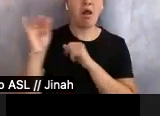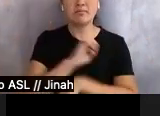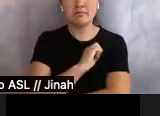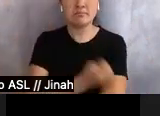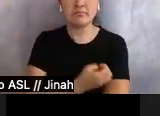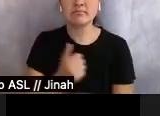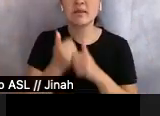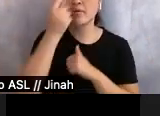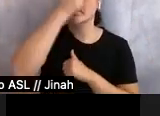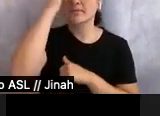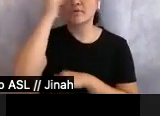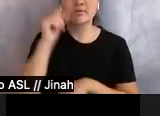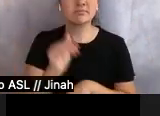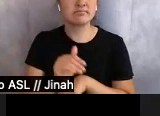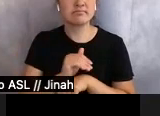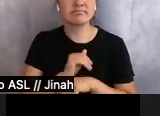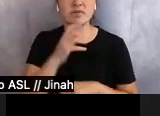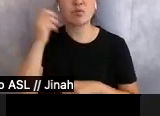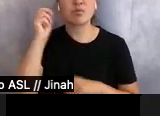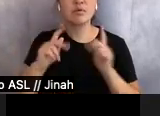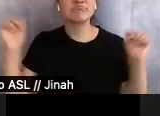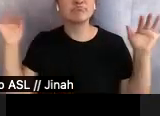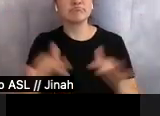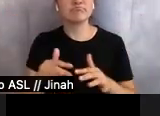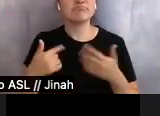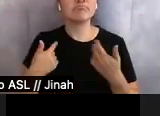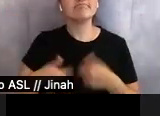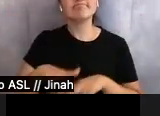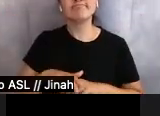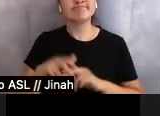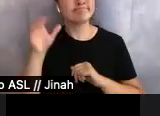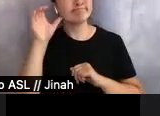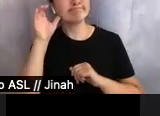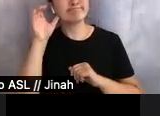older people gathered on familiar lawn chairs to hear of familiar music. Sometimes they let their